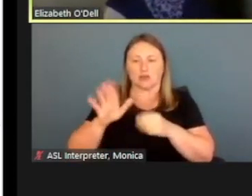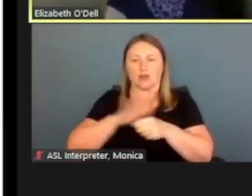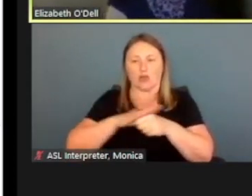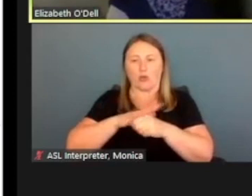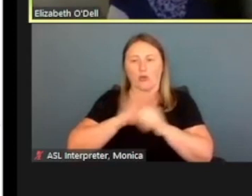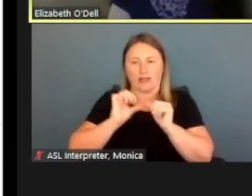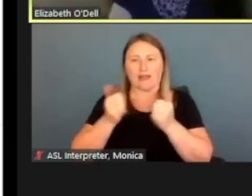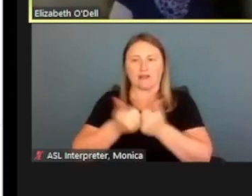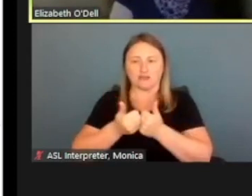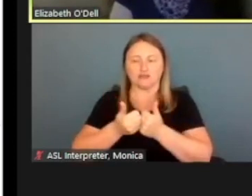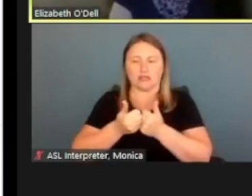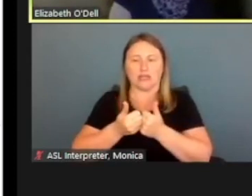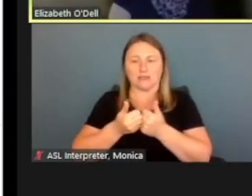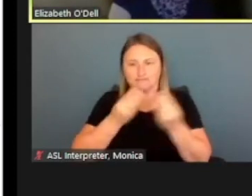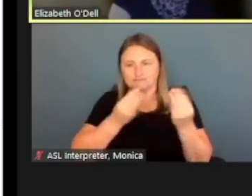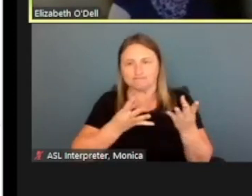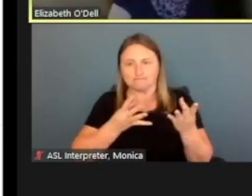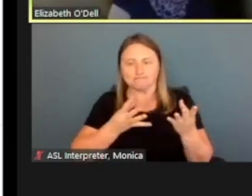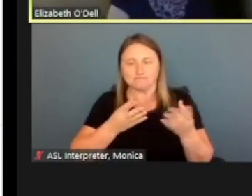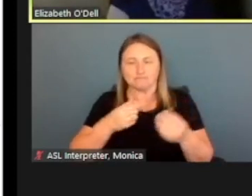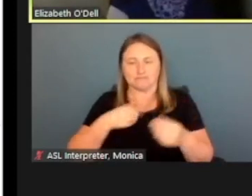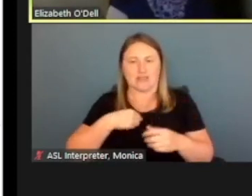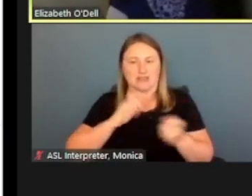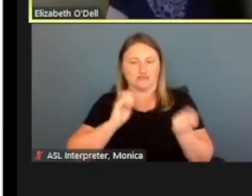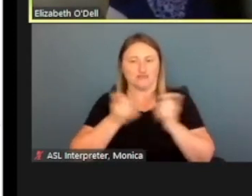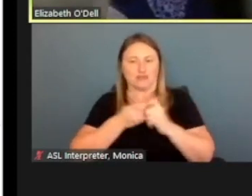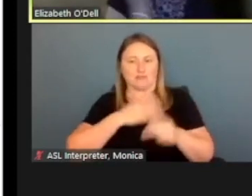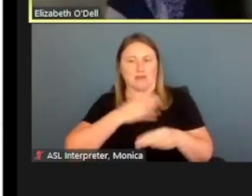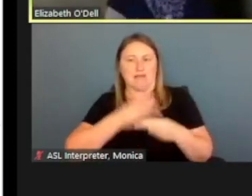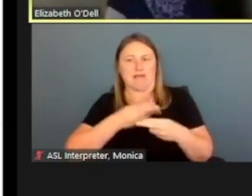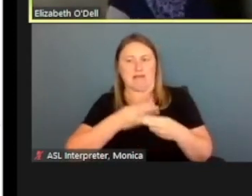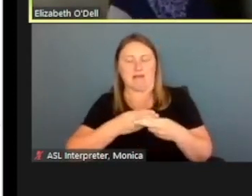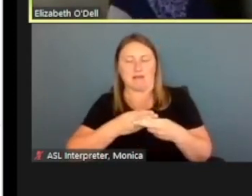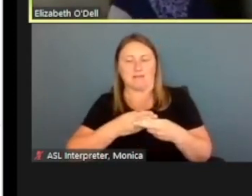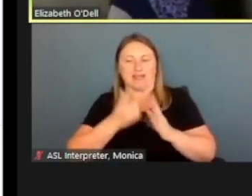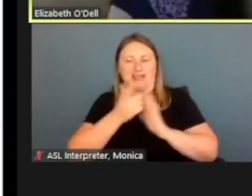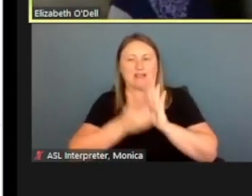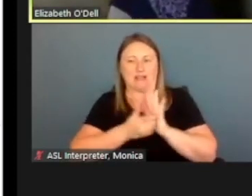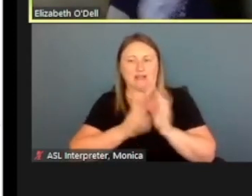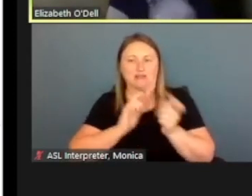and report that she has changed her name legally. It's very important to use what is legally